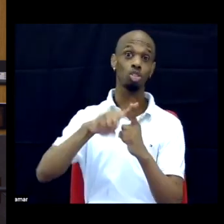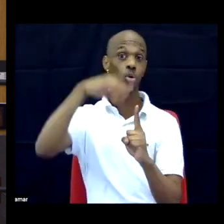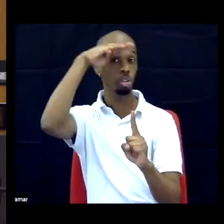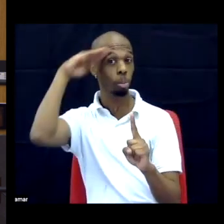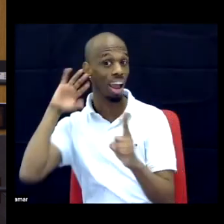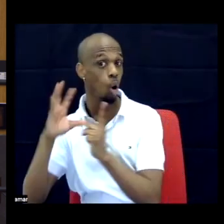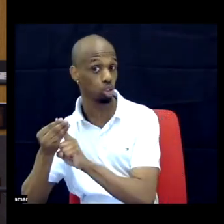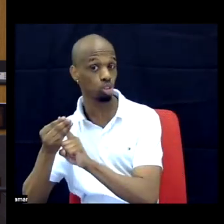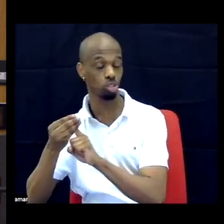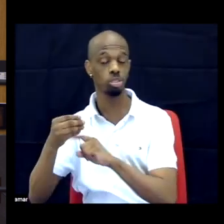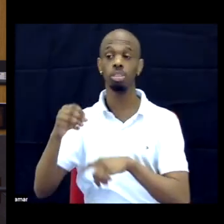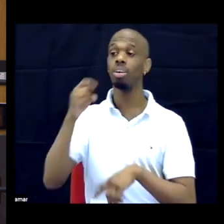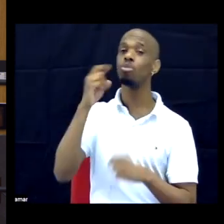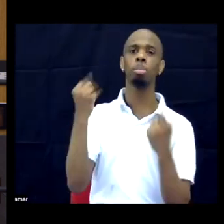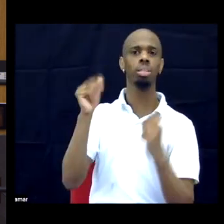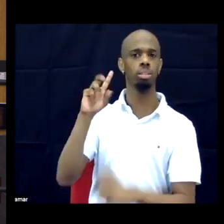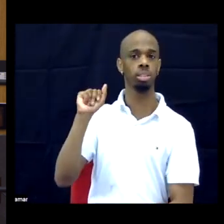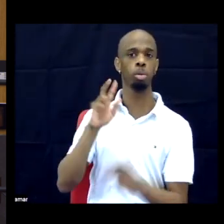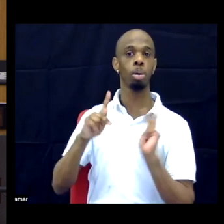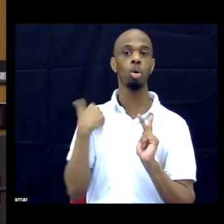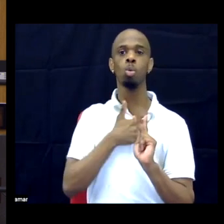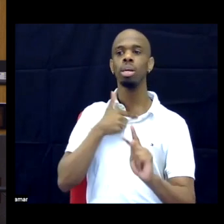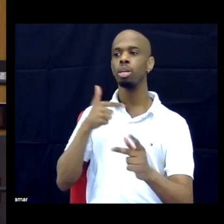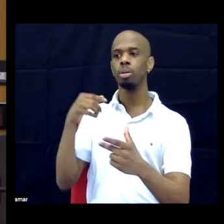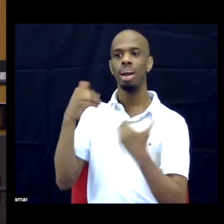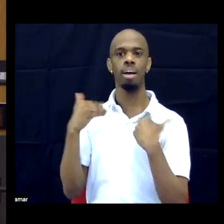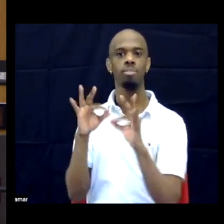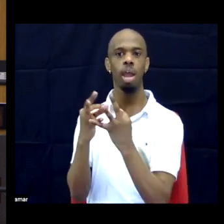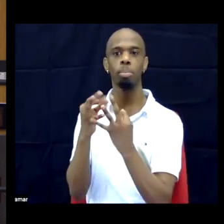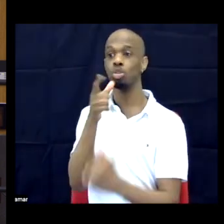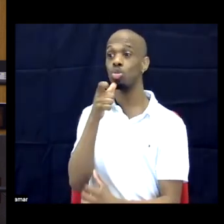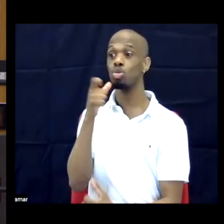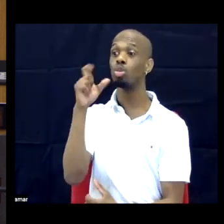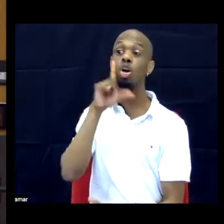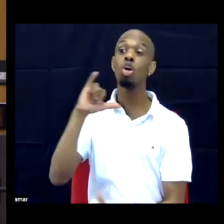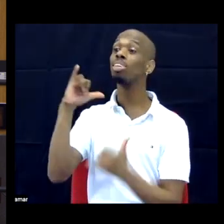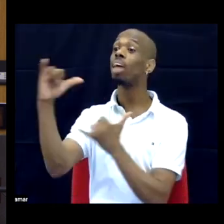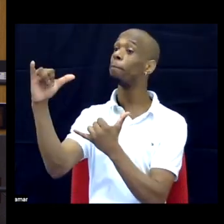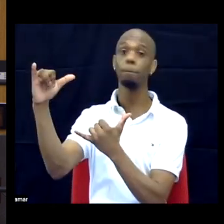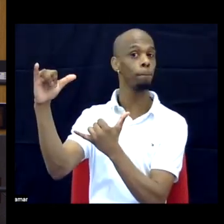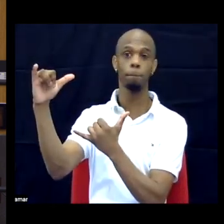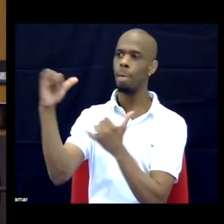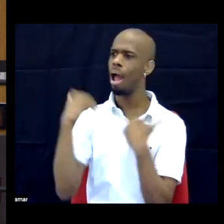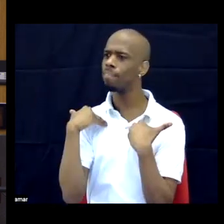Some of us are raised by people that don't look like us and have the same experiences.